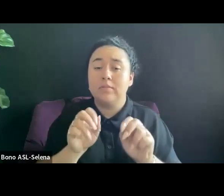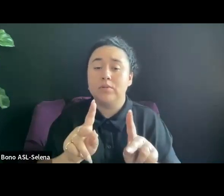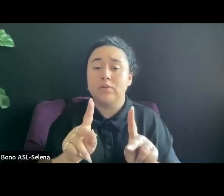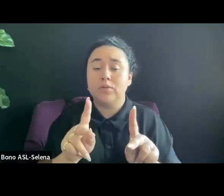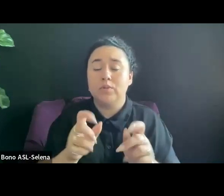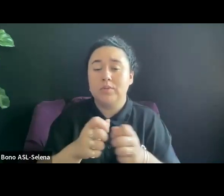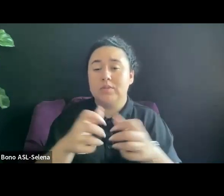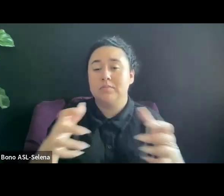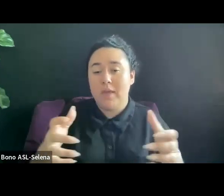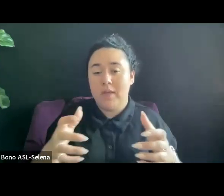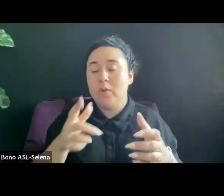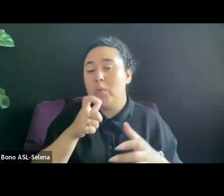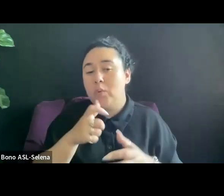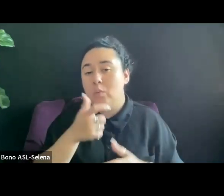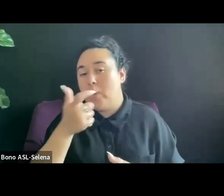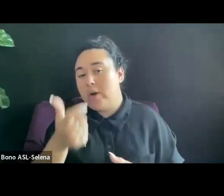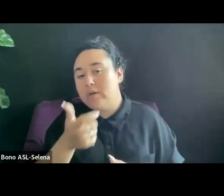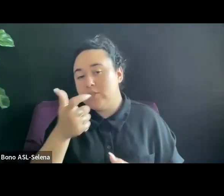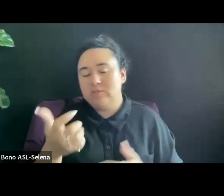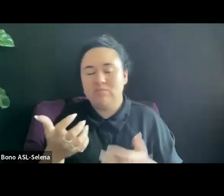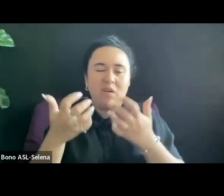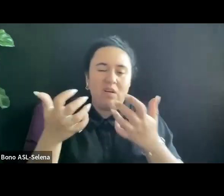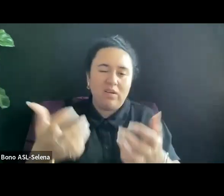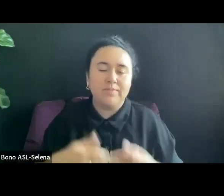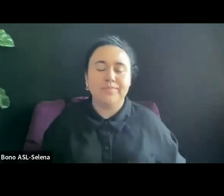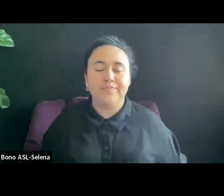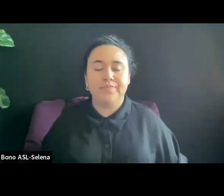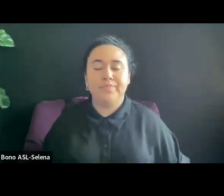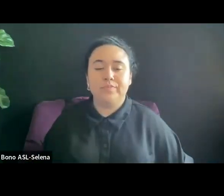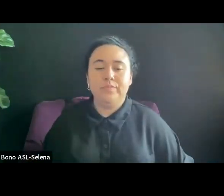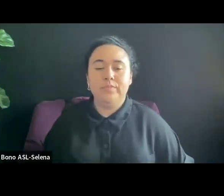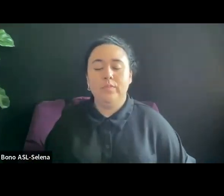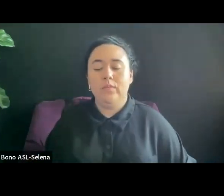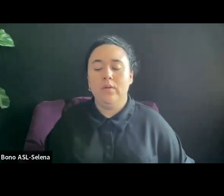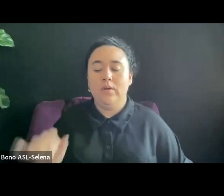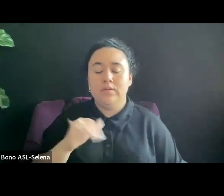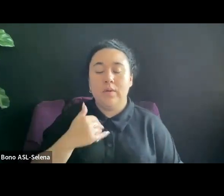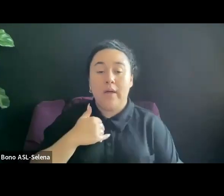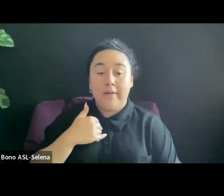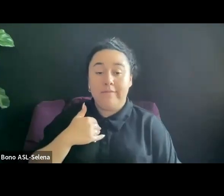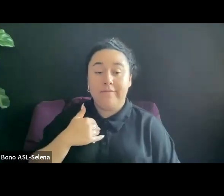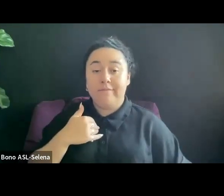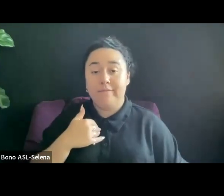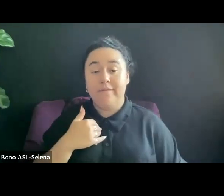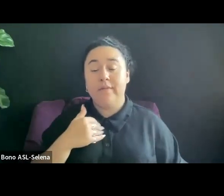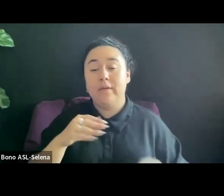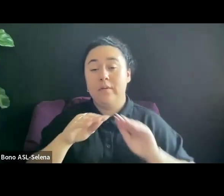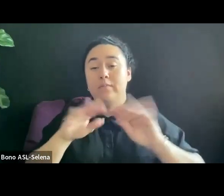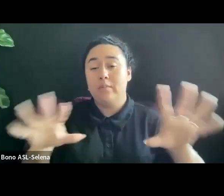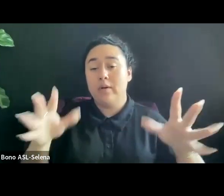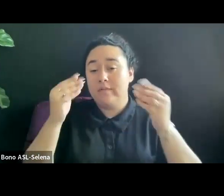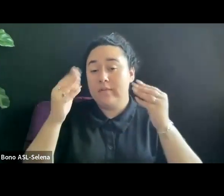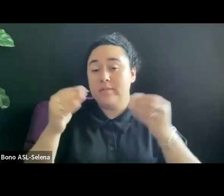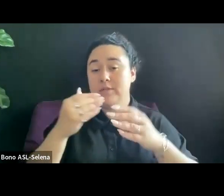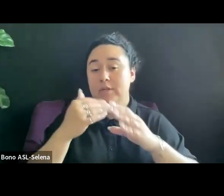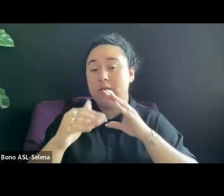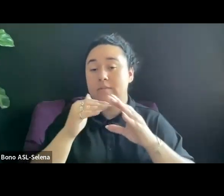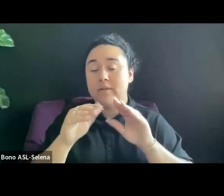LIST. YOU CAN ALSO SEND BROADCAST INFORMATION EMAILS TO NONPROFIT GROUPS TO SUGGEST THAT THEY WATCH